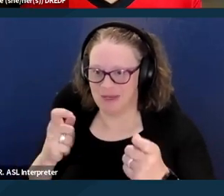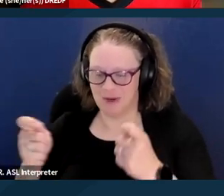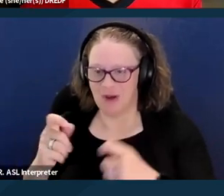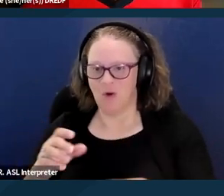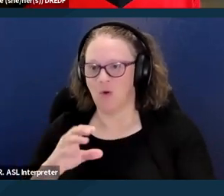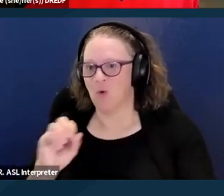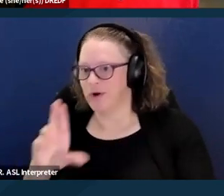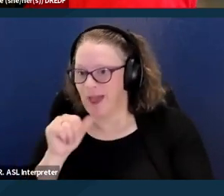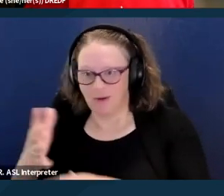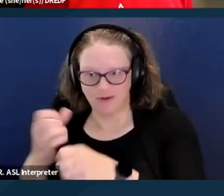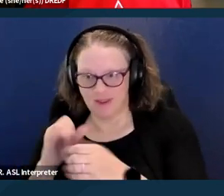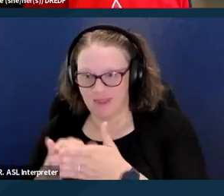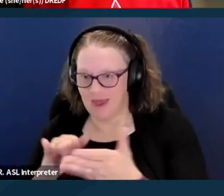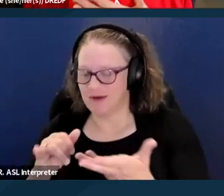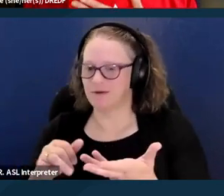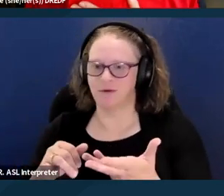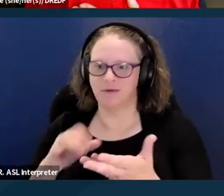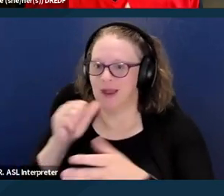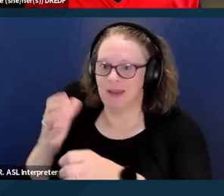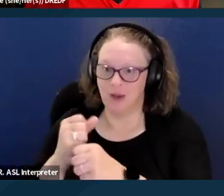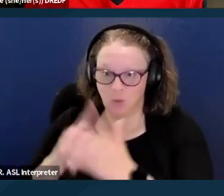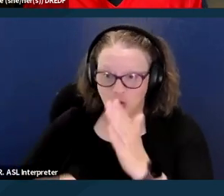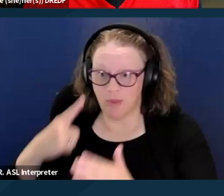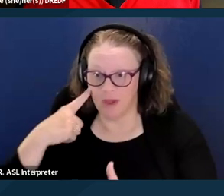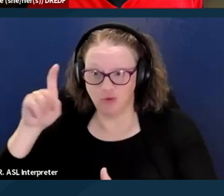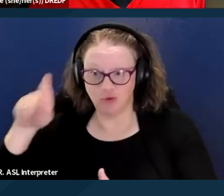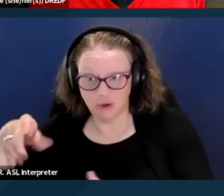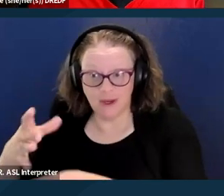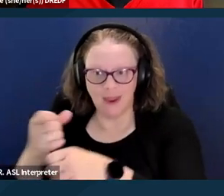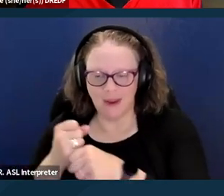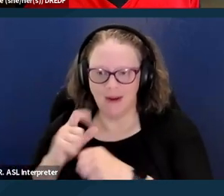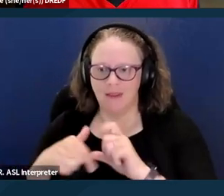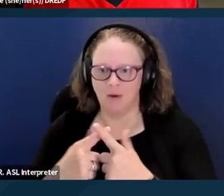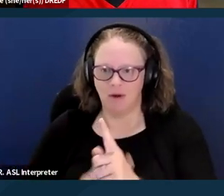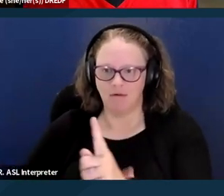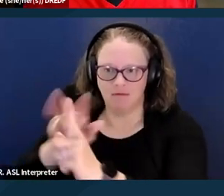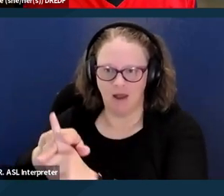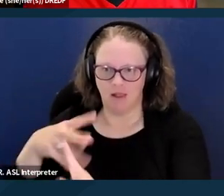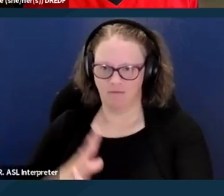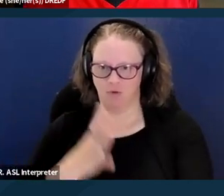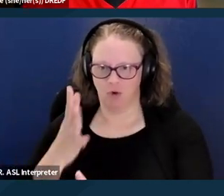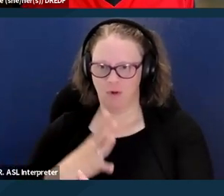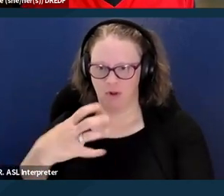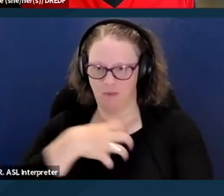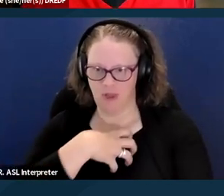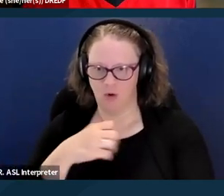you should be getting through it, then you'll be looking at filing a formal complaint or a grievance with your plan.